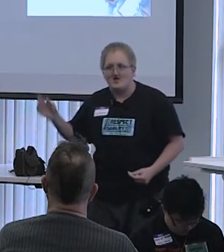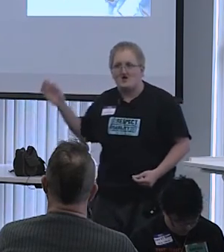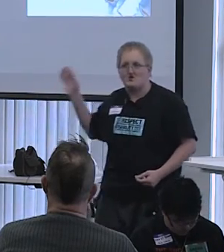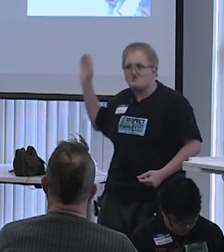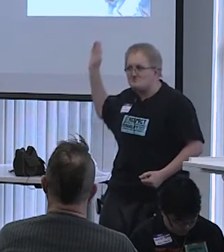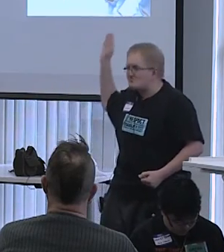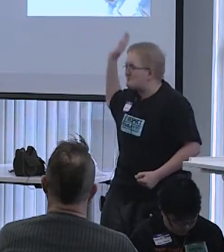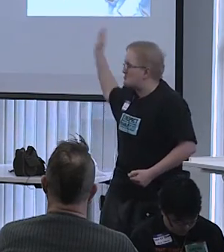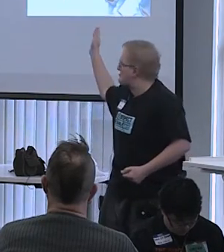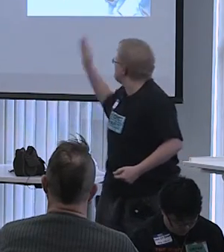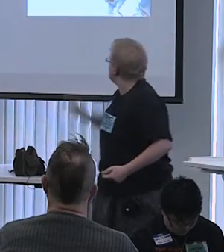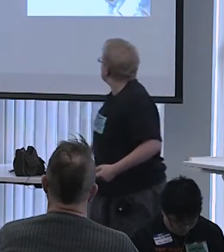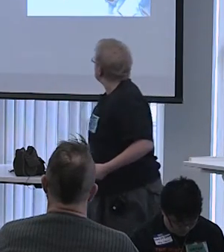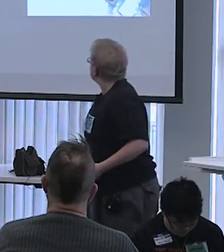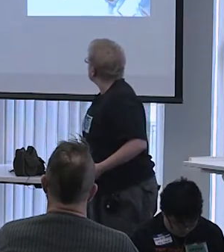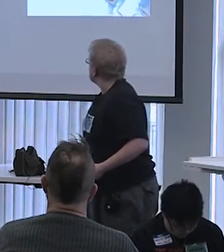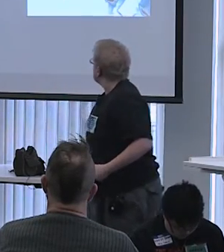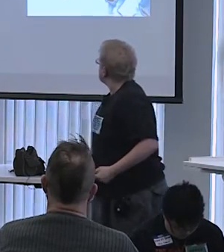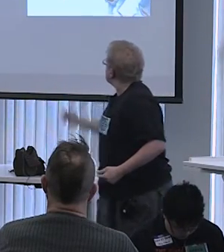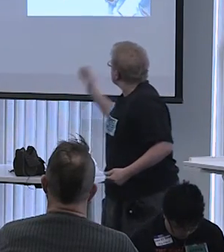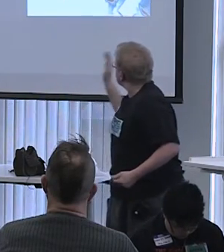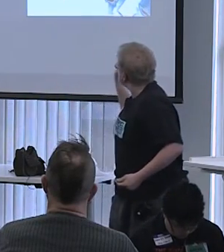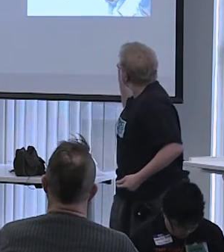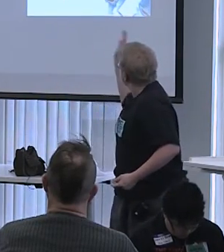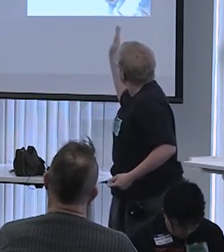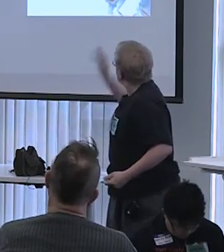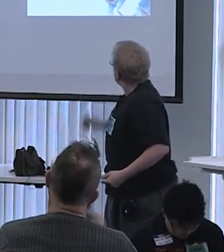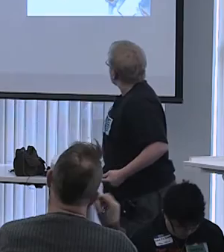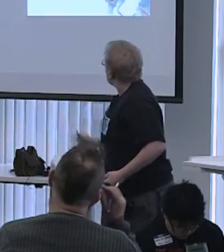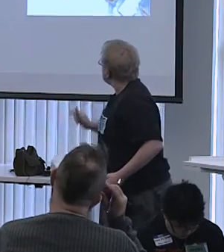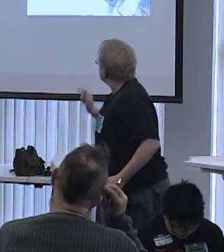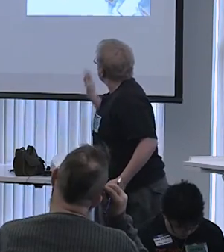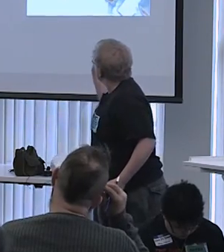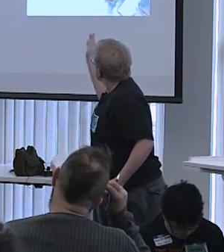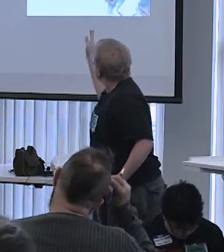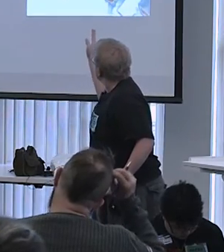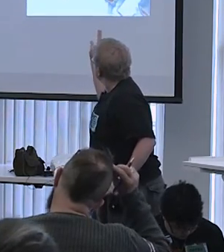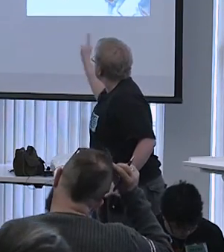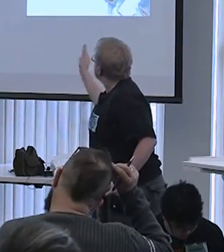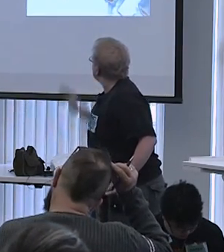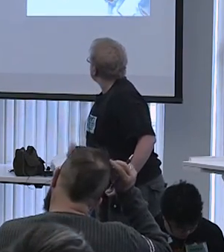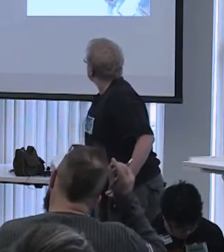And from her experience, she said that anything can be done to those whom